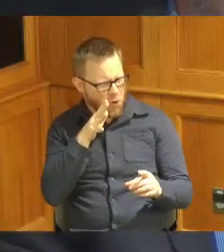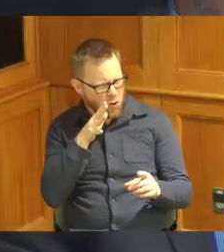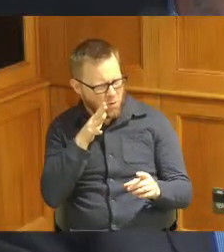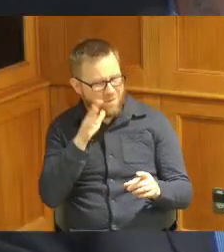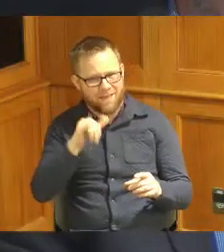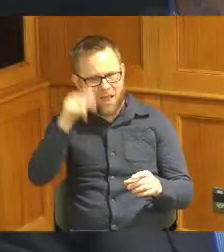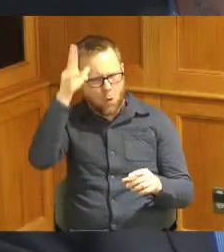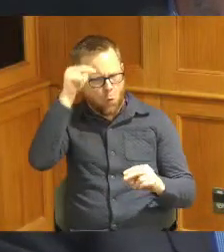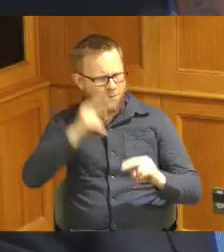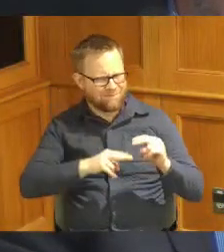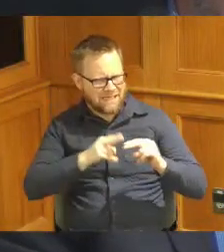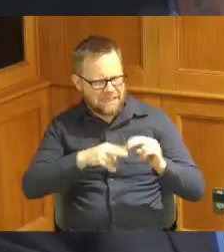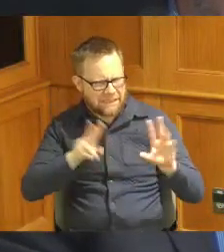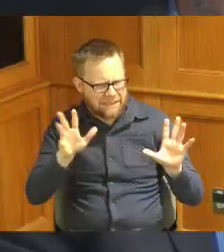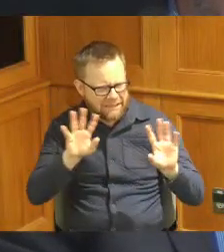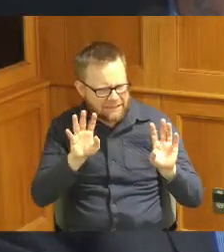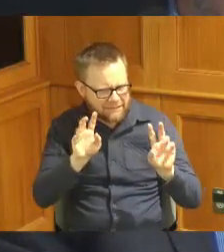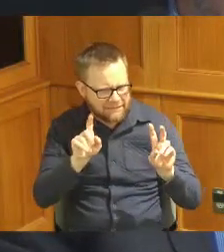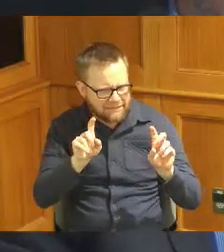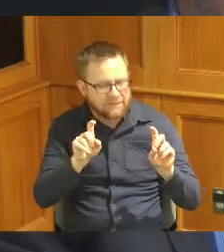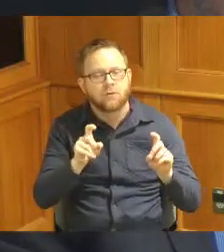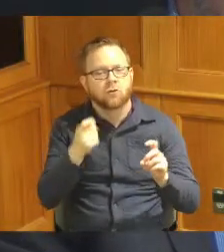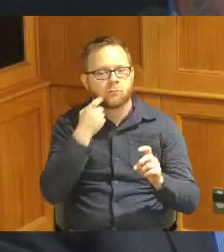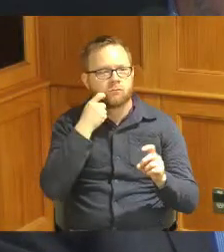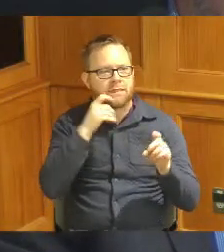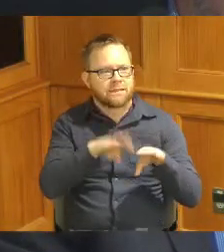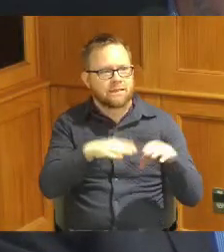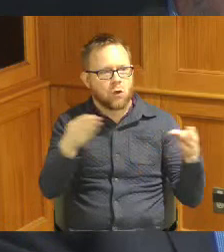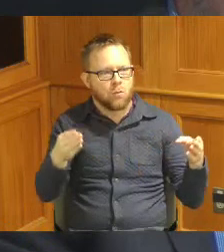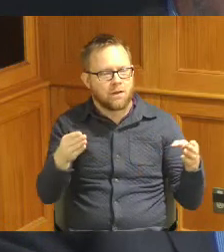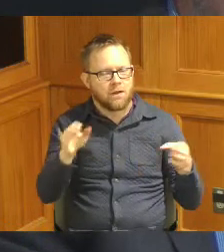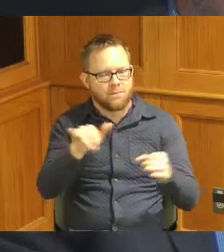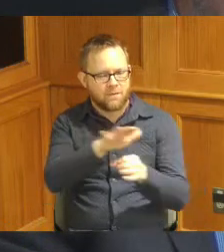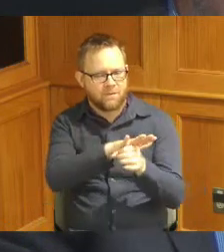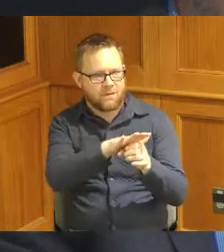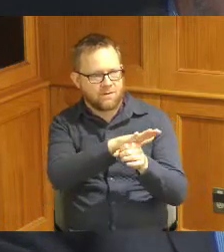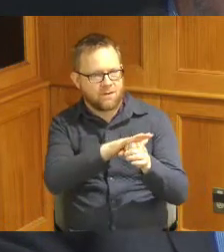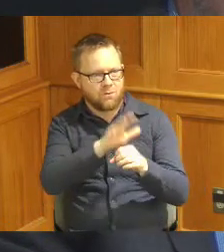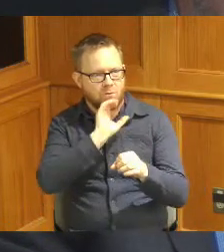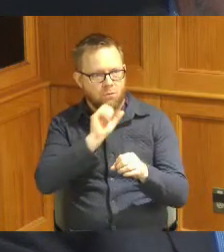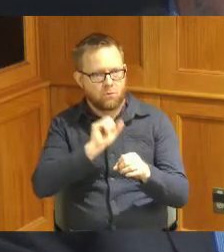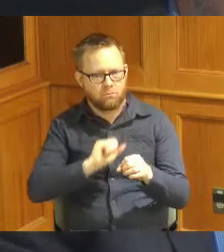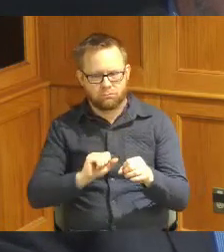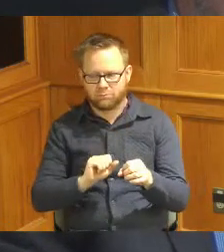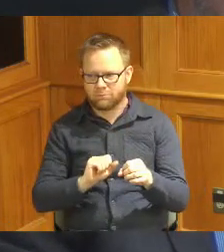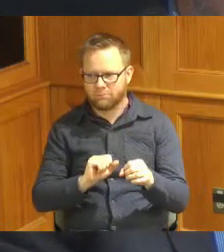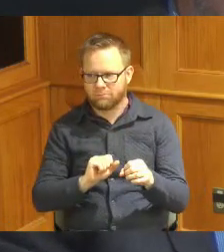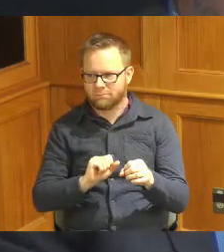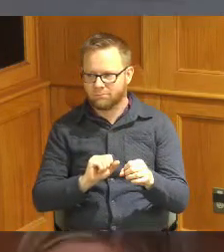facility that you recently opened up at the site where the old Quebec school used to send yeah so